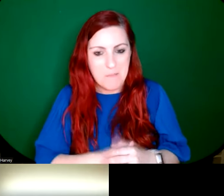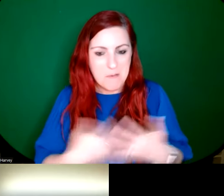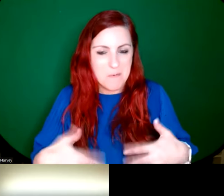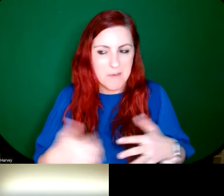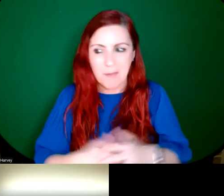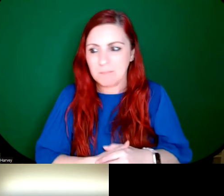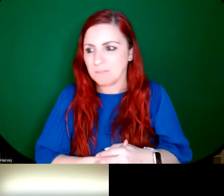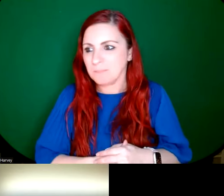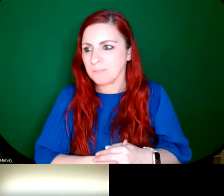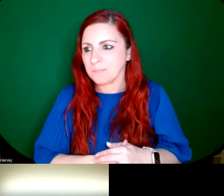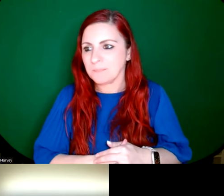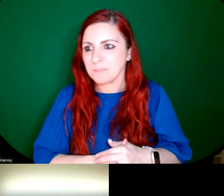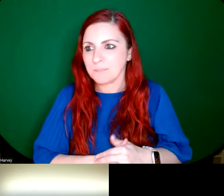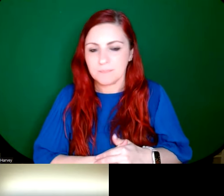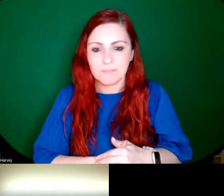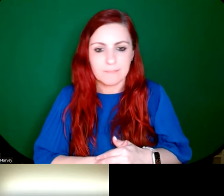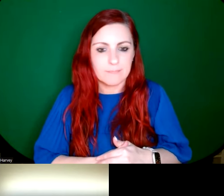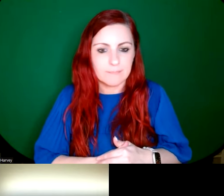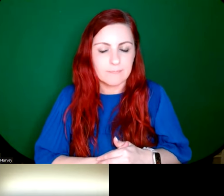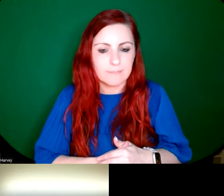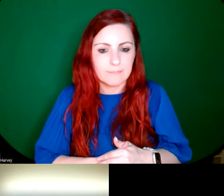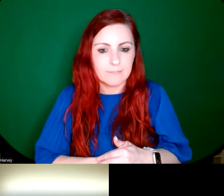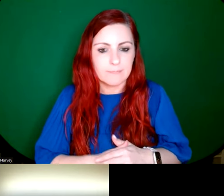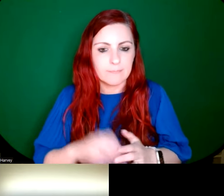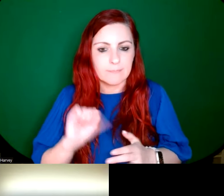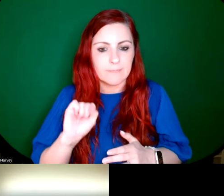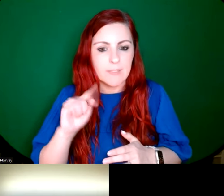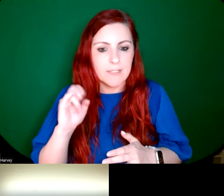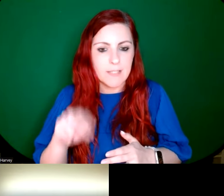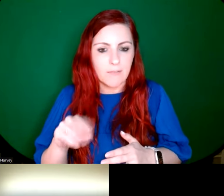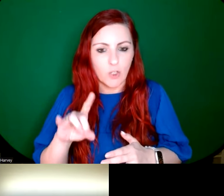Marie Lynch: Yeah, absolutely. Joanne Drum: Thank you. And Stephen Huws, who's actually going to be doing these